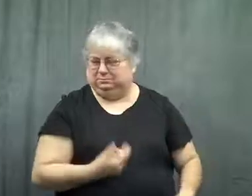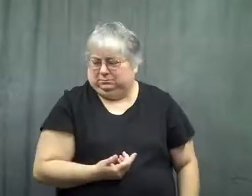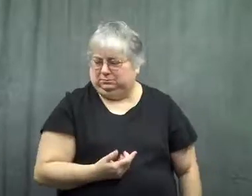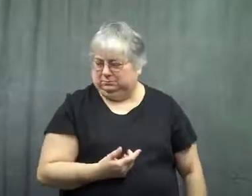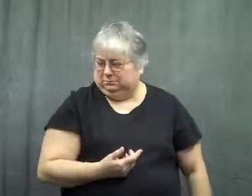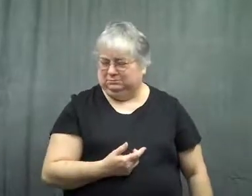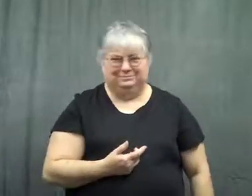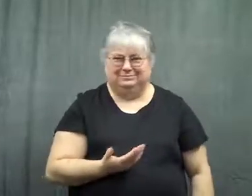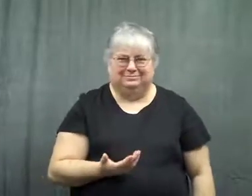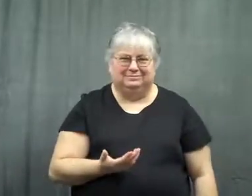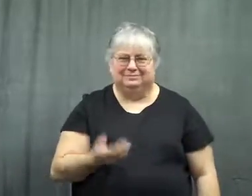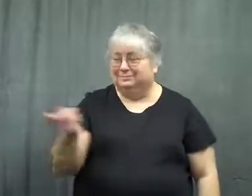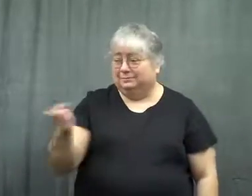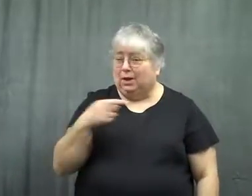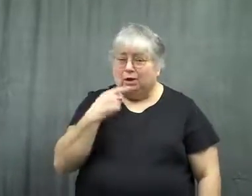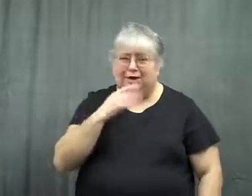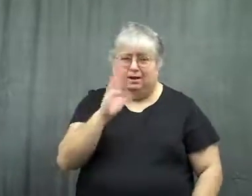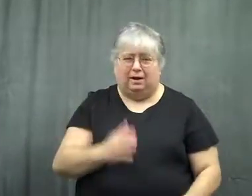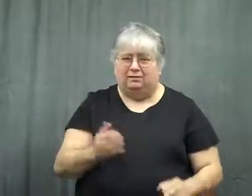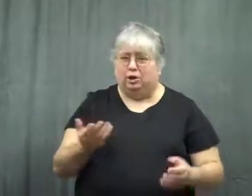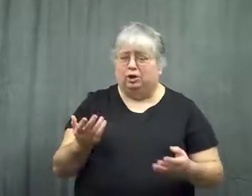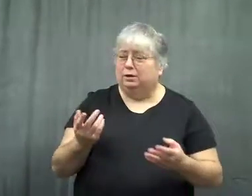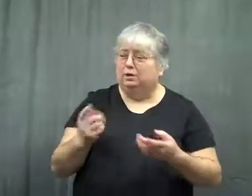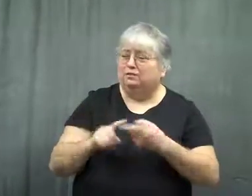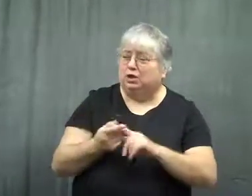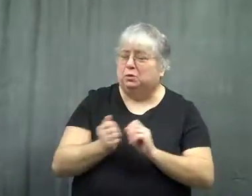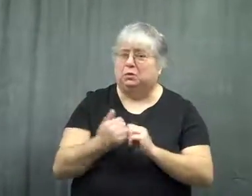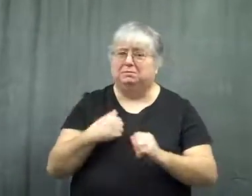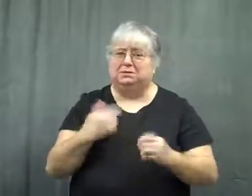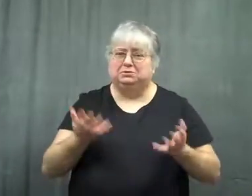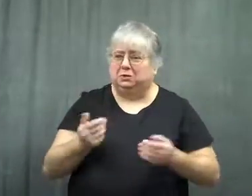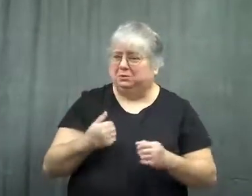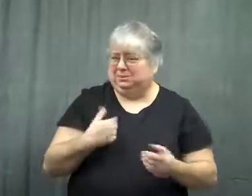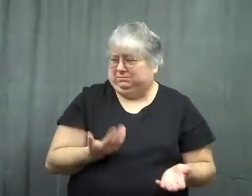I didn't care. The hearing students never talked to me and weren't friends with me.